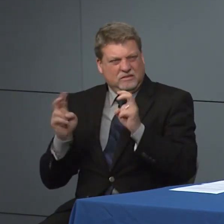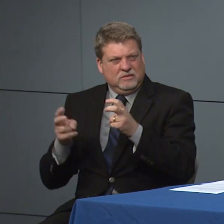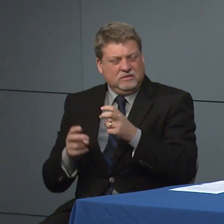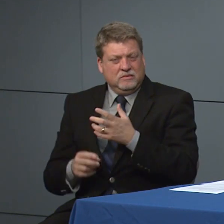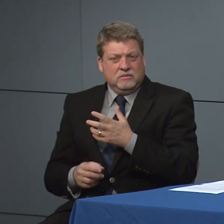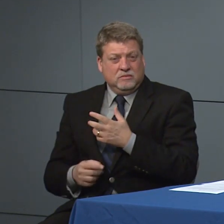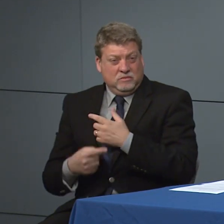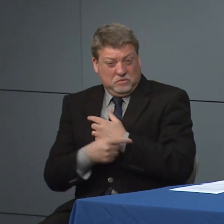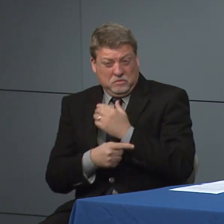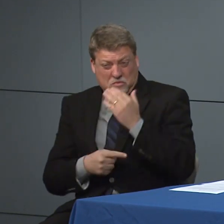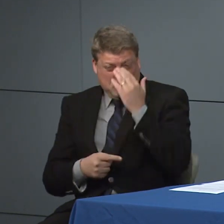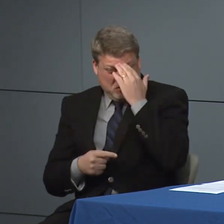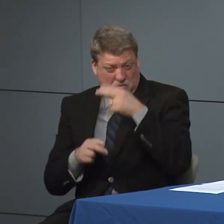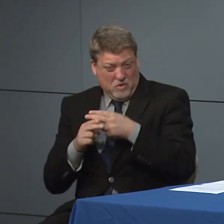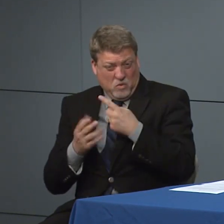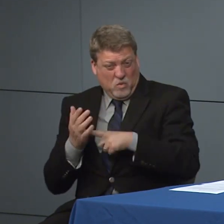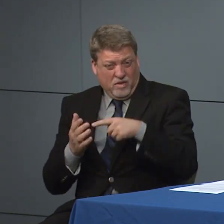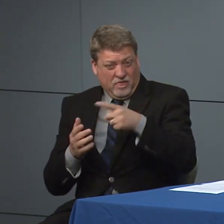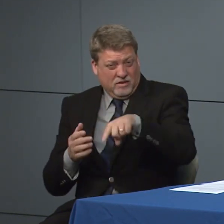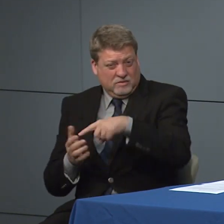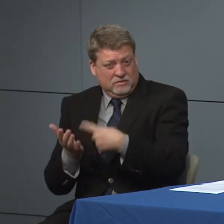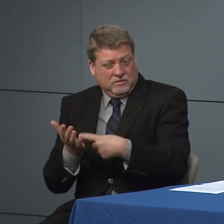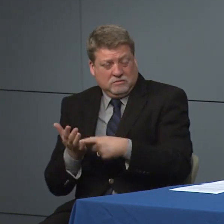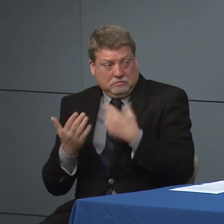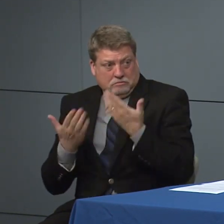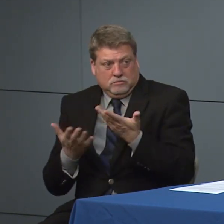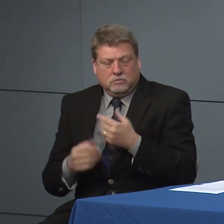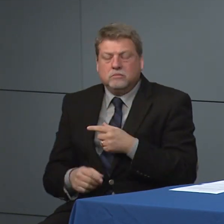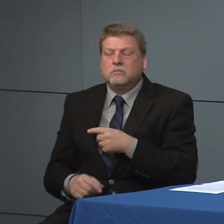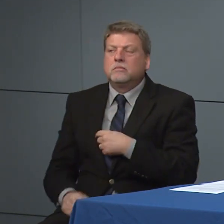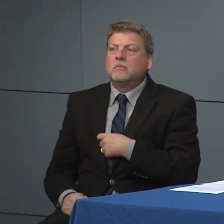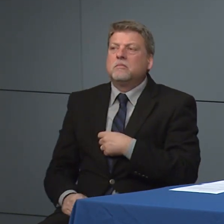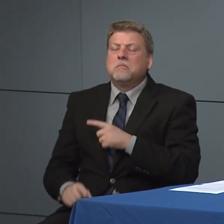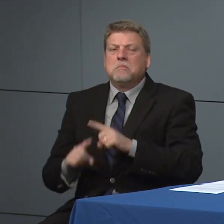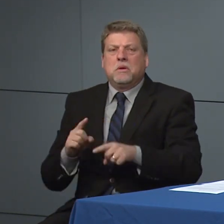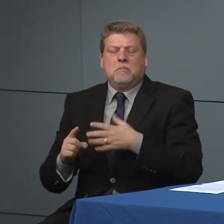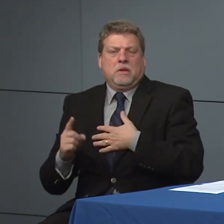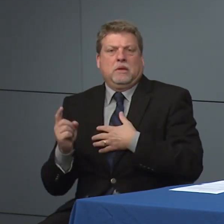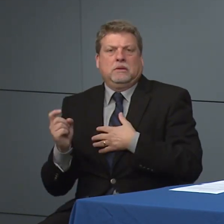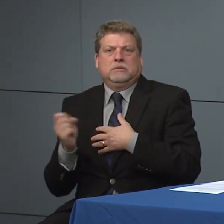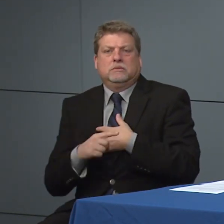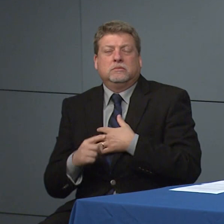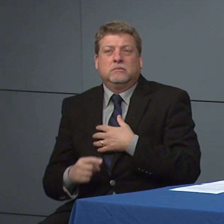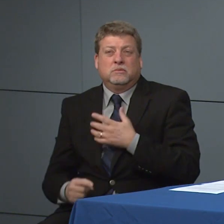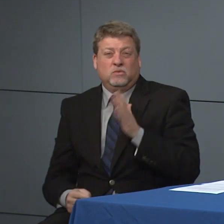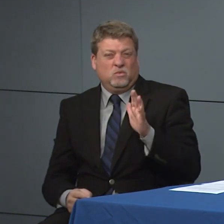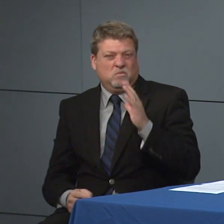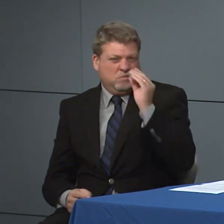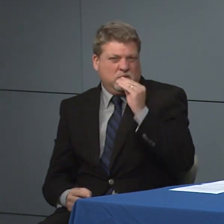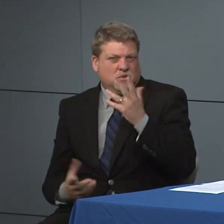I don't know if you're privy to what was discussed, but is there are in your view does the state still have some needs